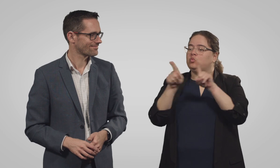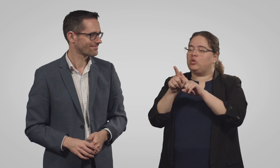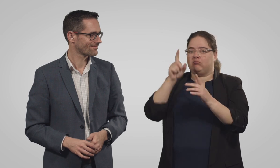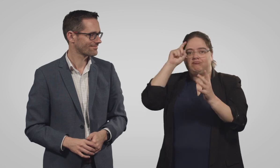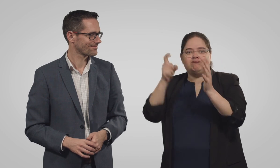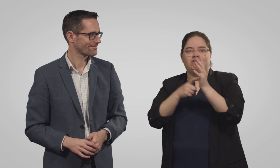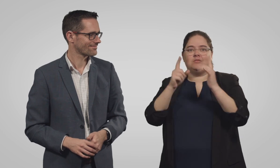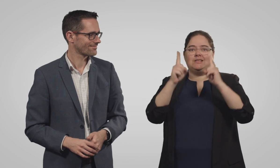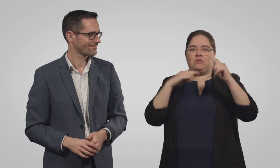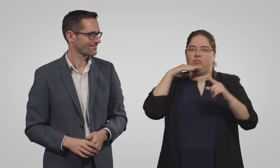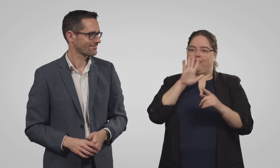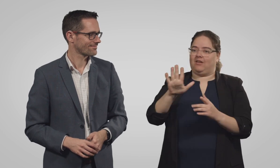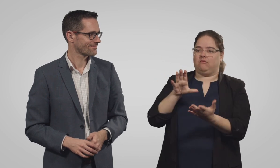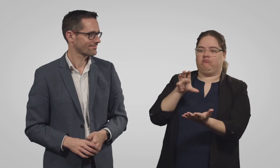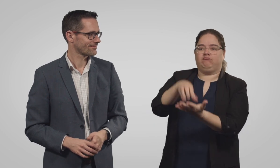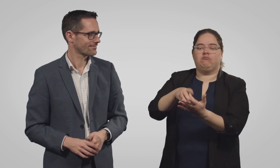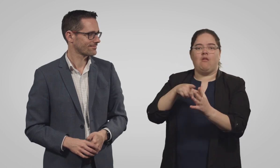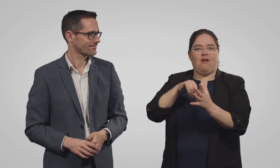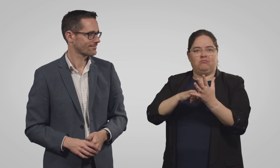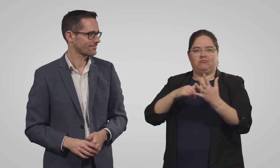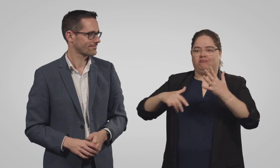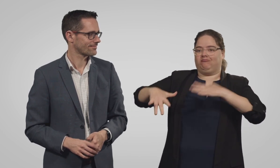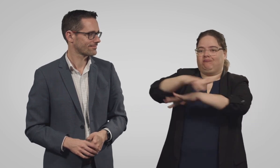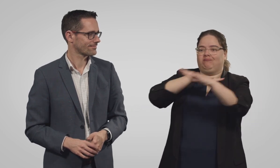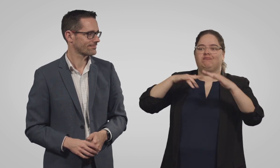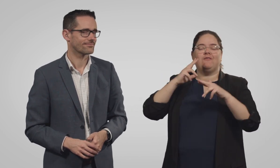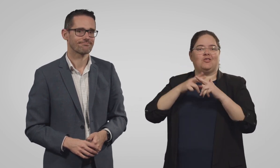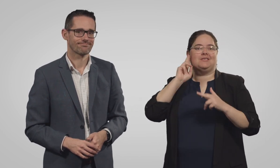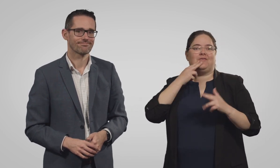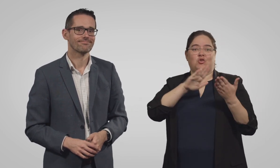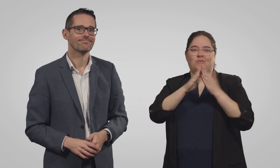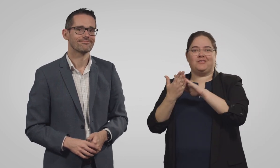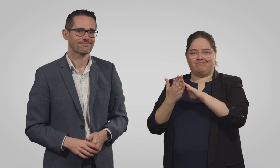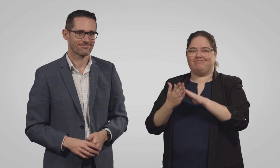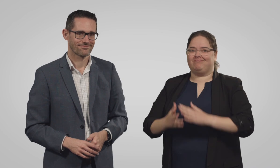as well as City of Melbourne’s status as a hub for the Deaf community.